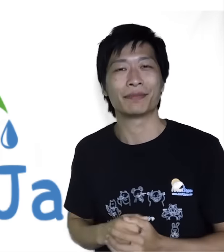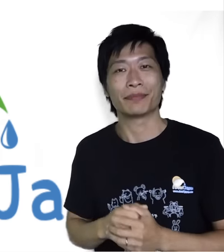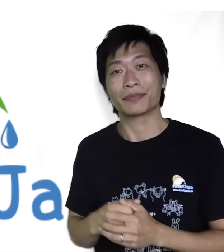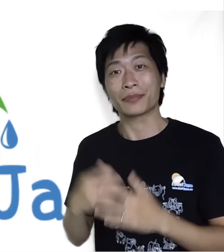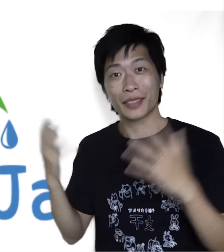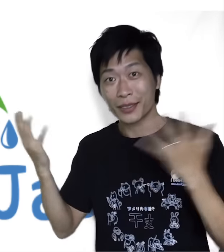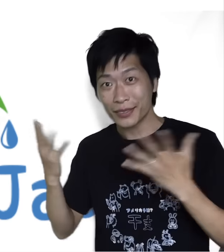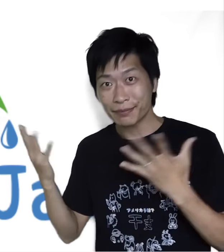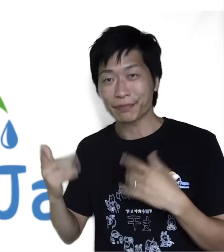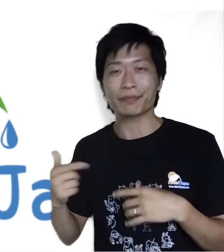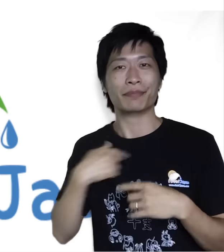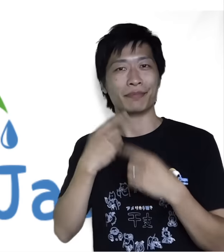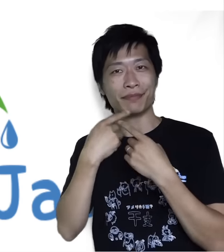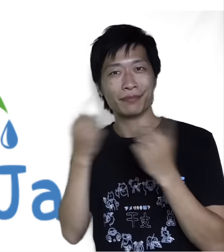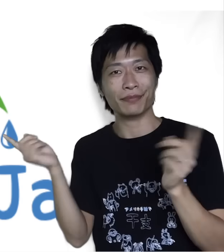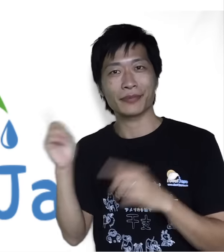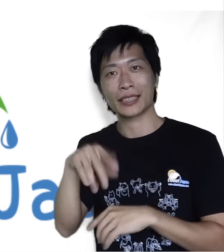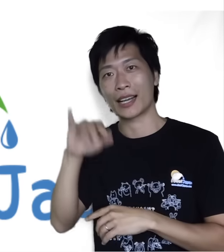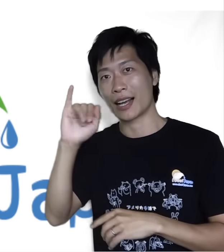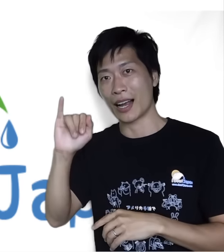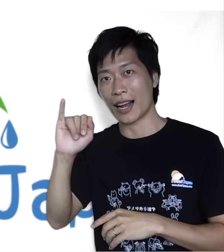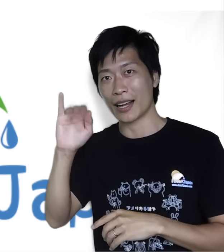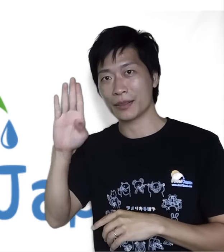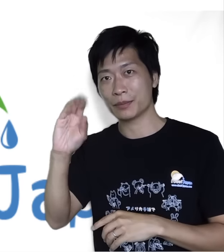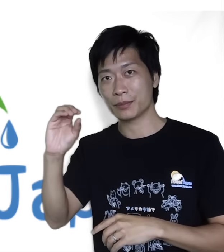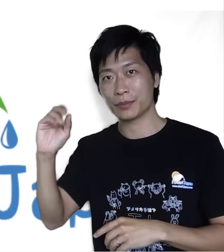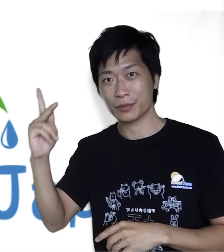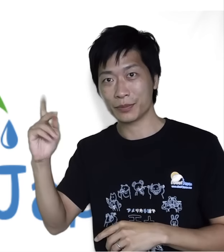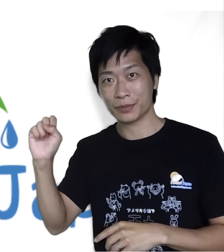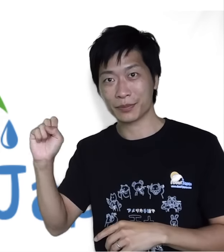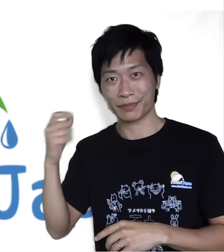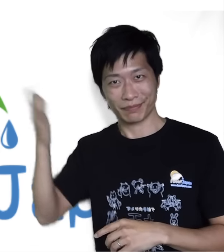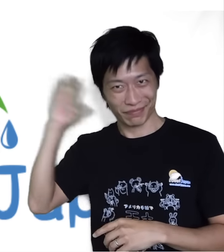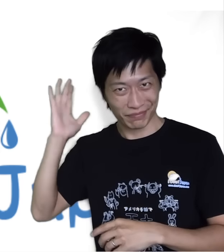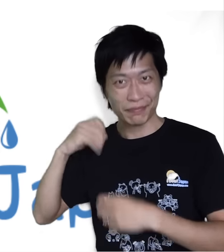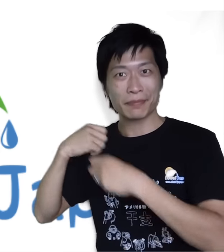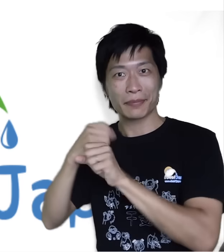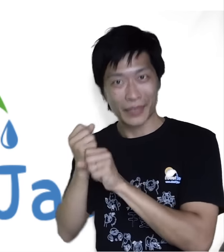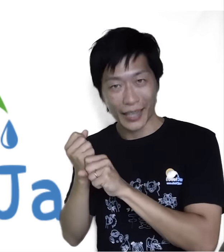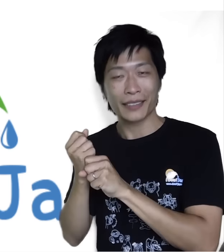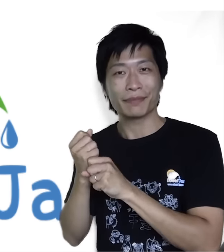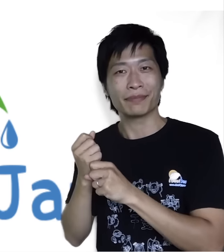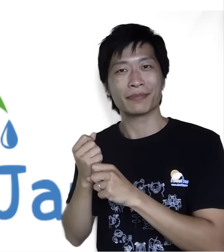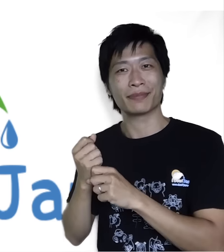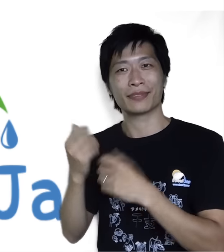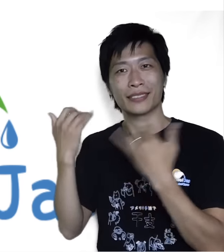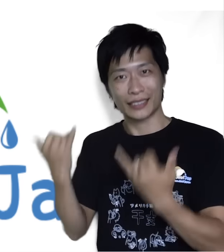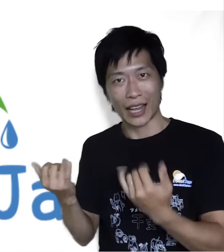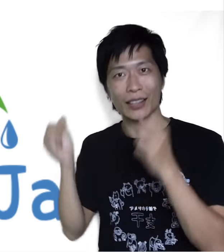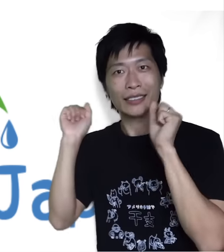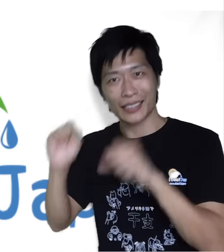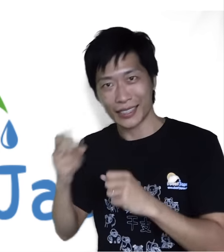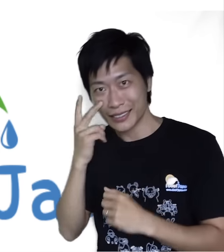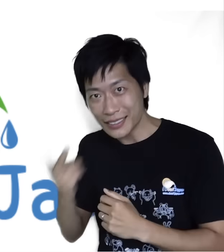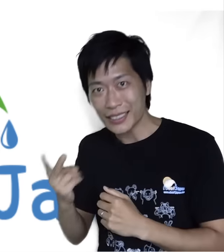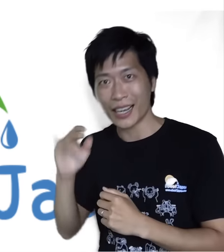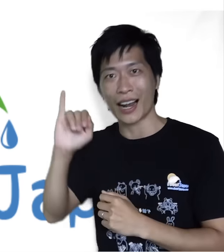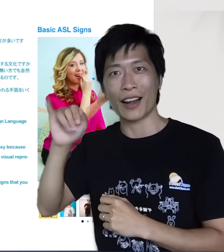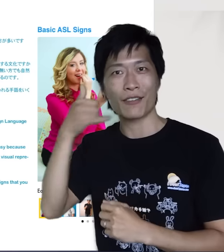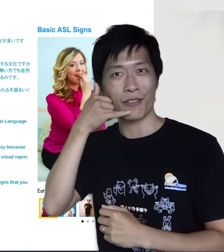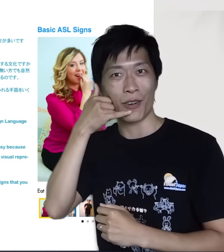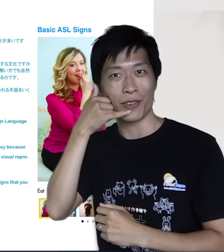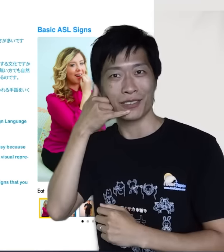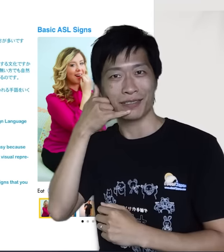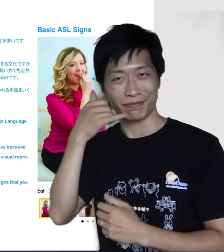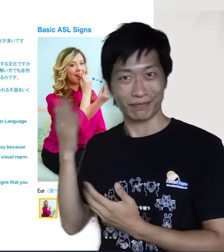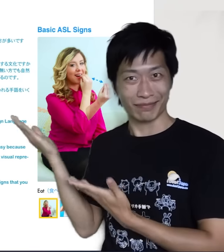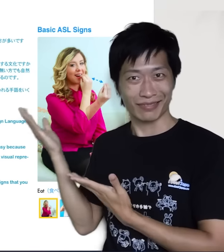I made an iBook, viewable on iPhone. iPhoneからiBooksを読める。